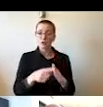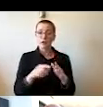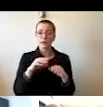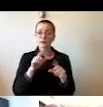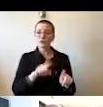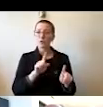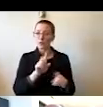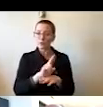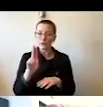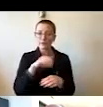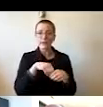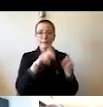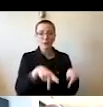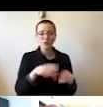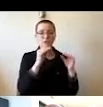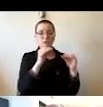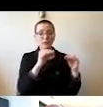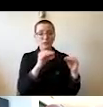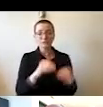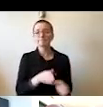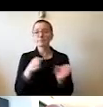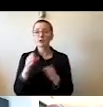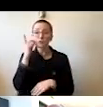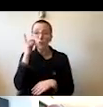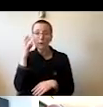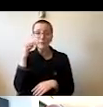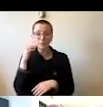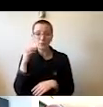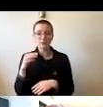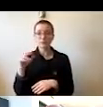residential experiences that brought more than 35,000 additional people